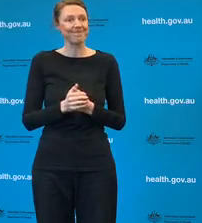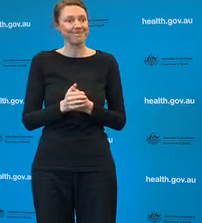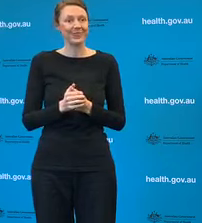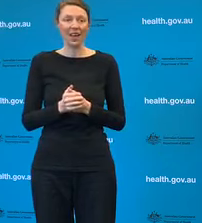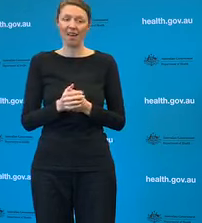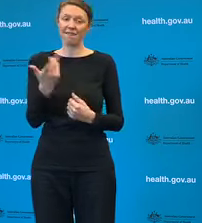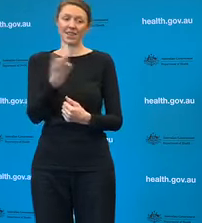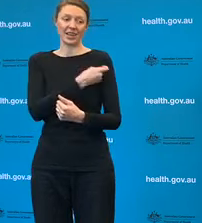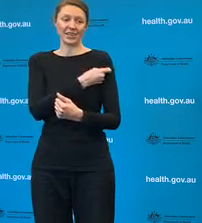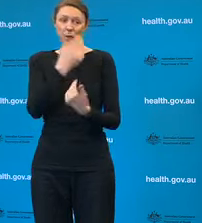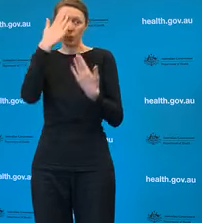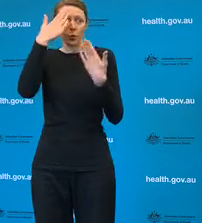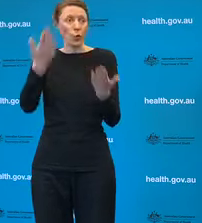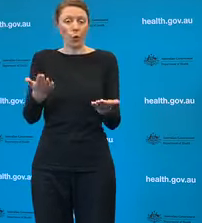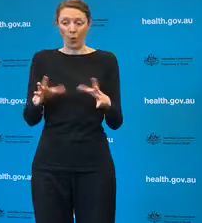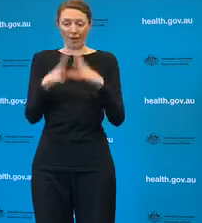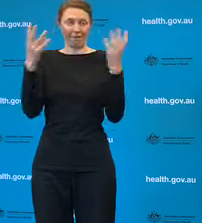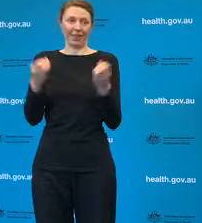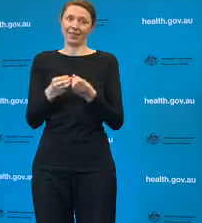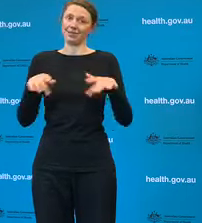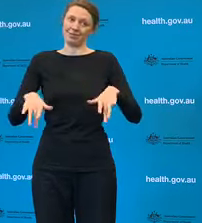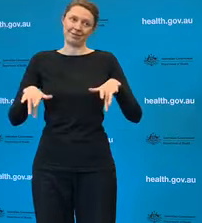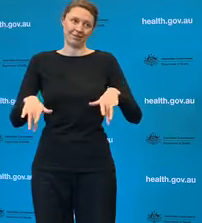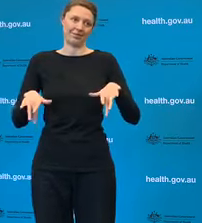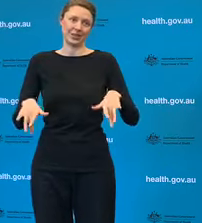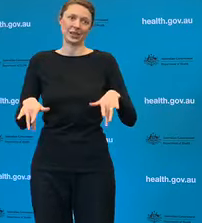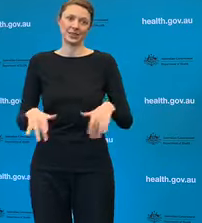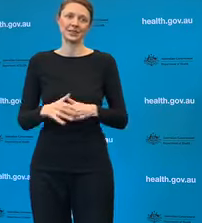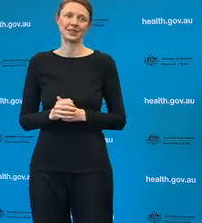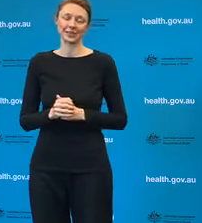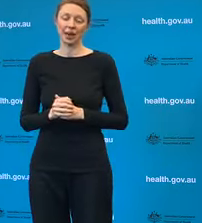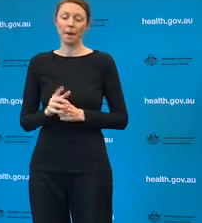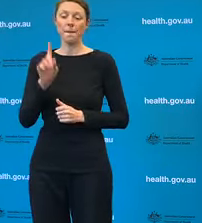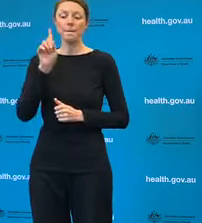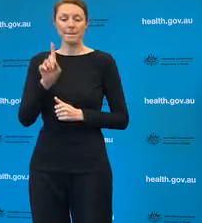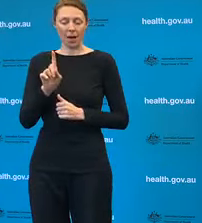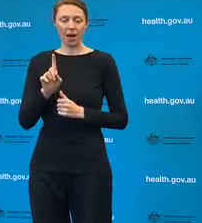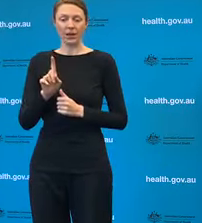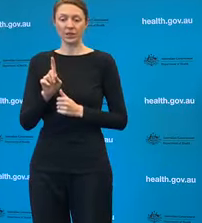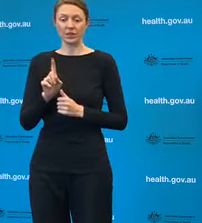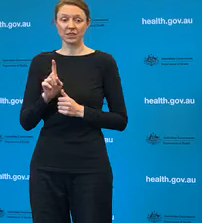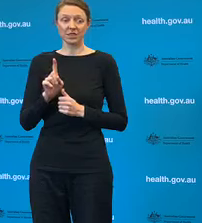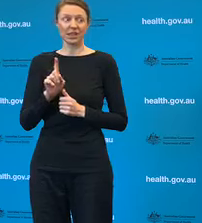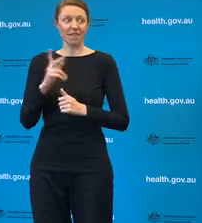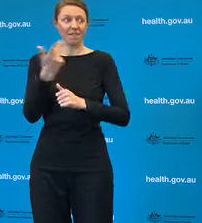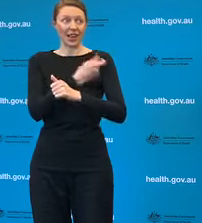but we're very reassured about the sheer amount of work that's going in